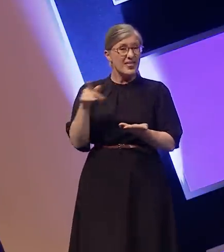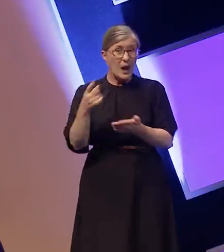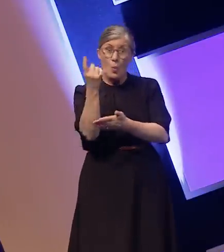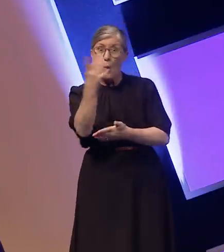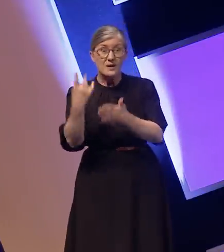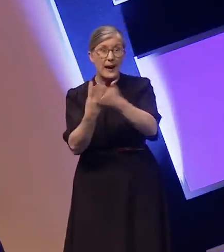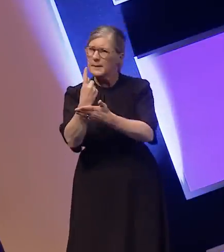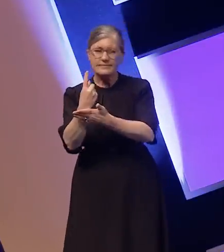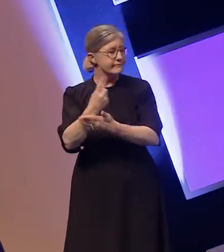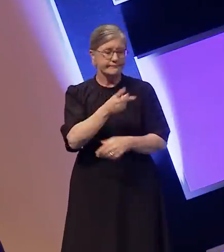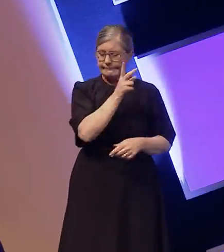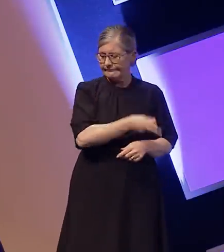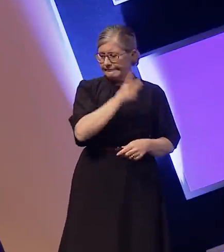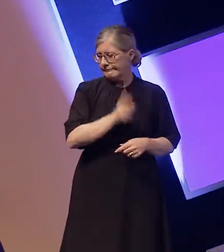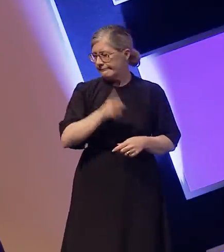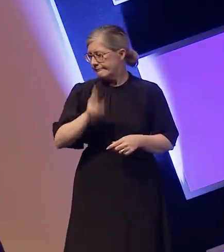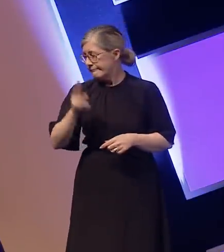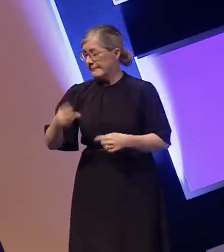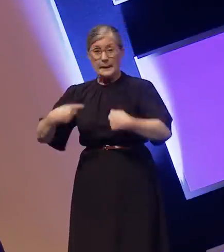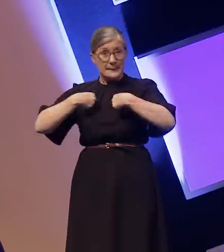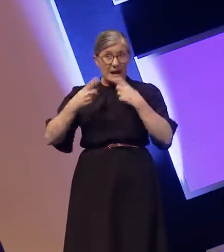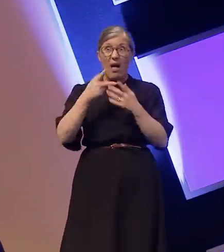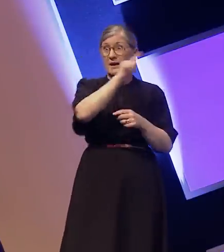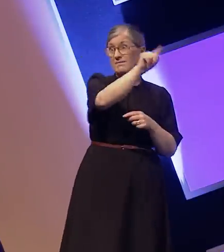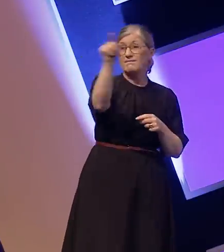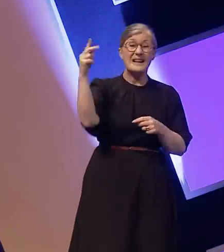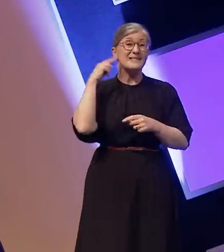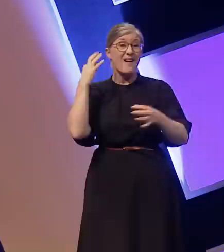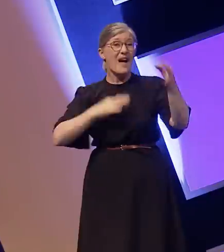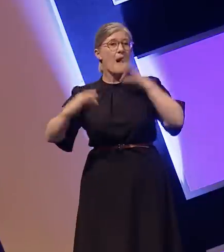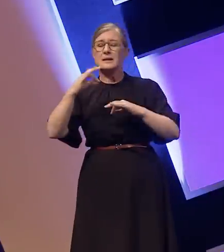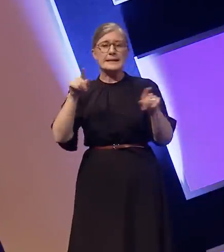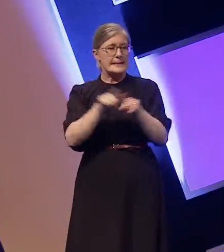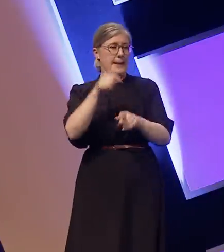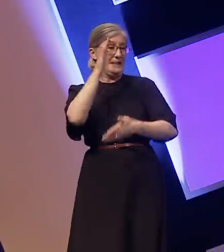and time again of deaf actors having similar experiences in other productions in theatre and